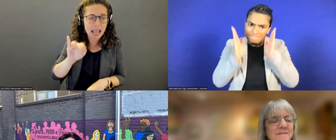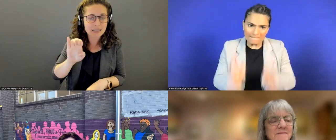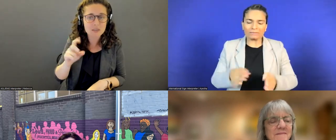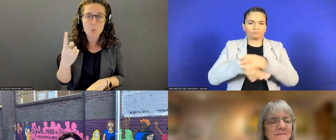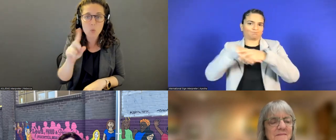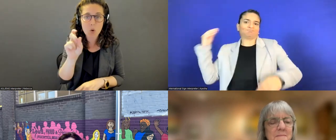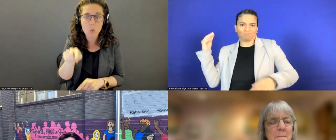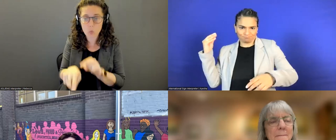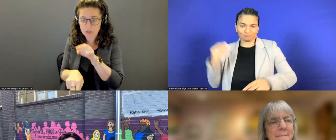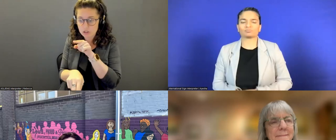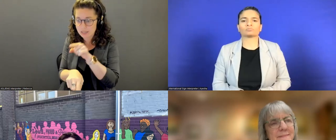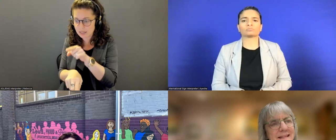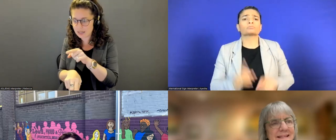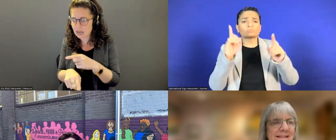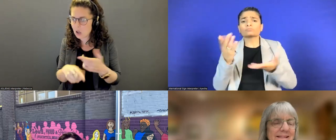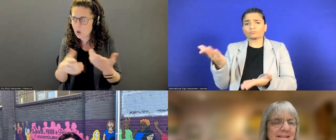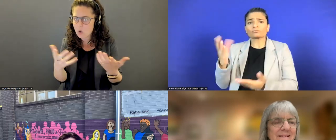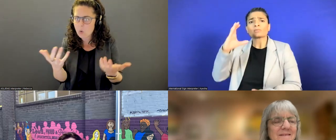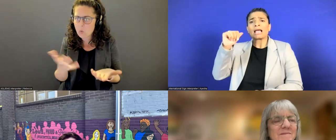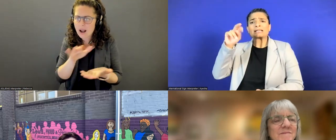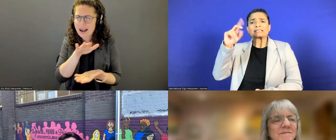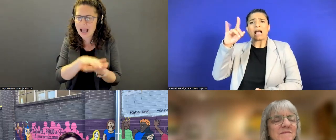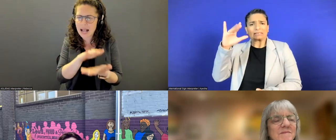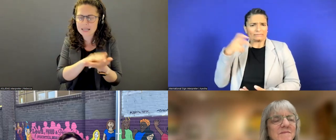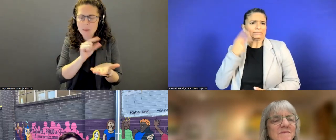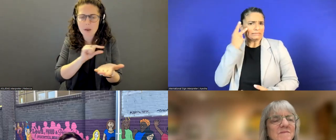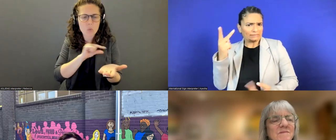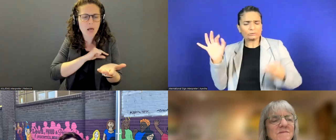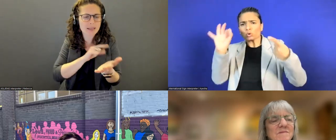"What would be the academic qualification for internships?"